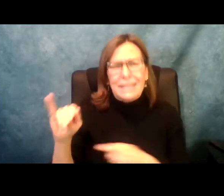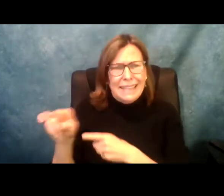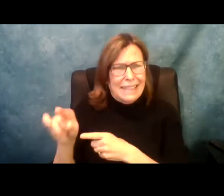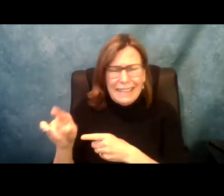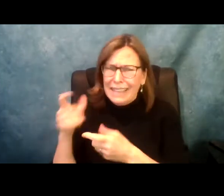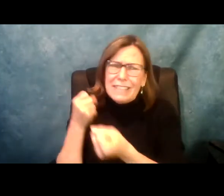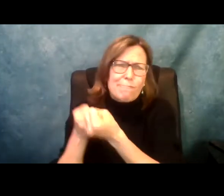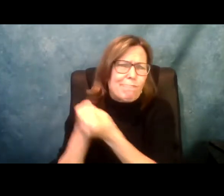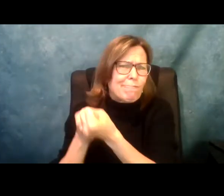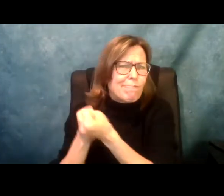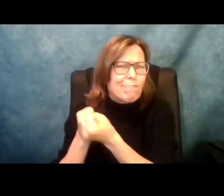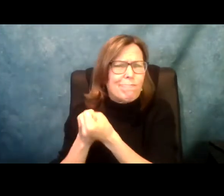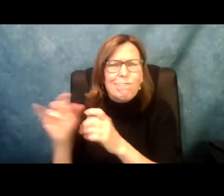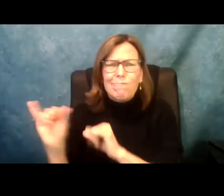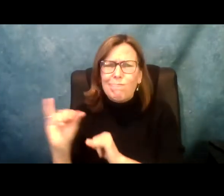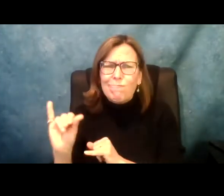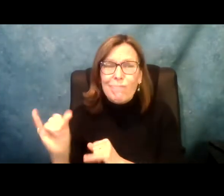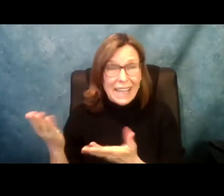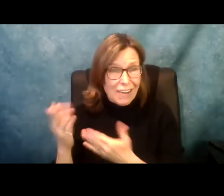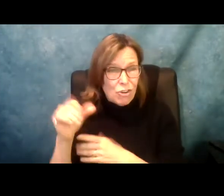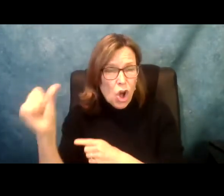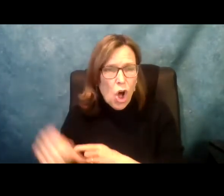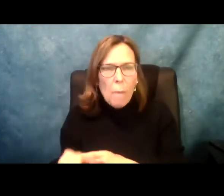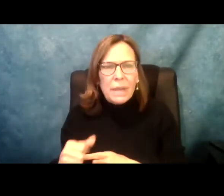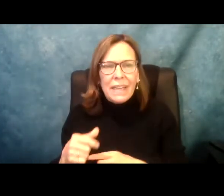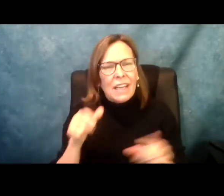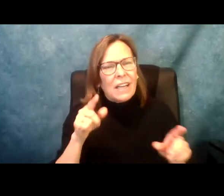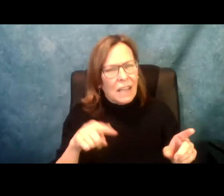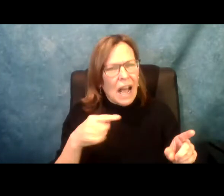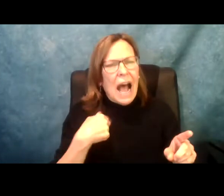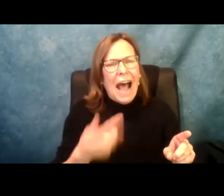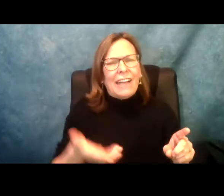I know that Tom is fighting hard for all of you up in